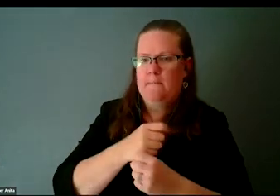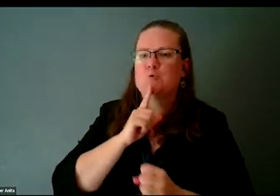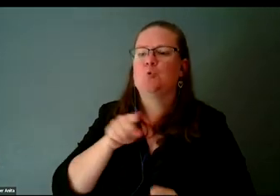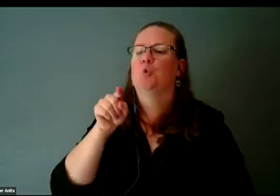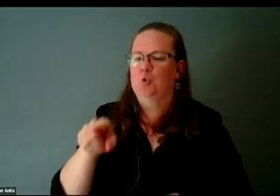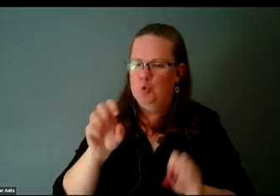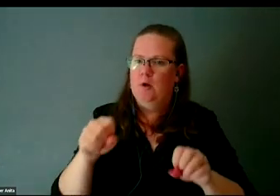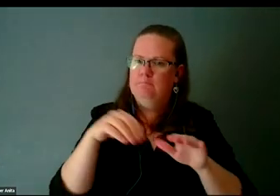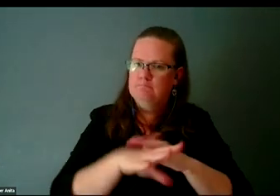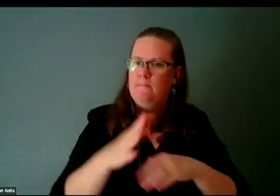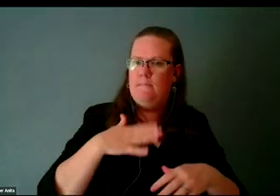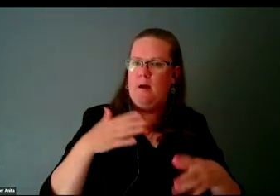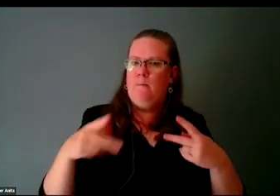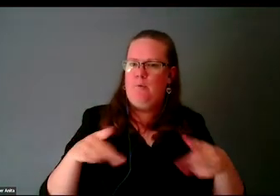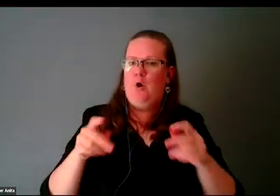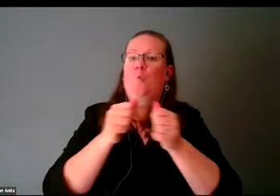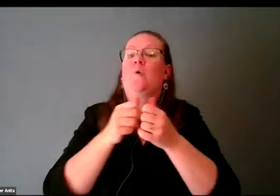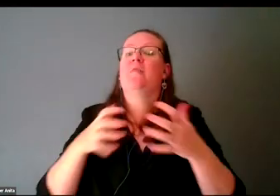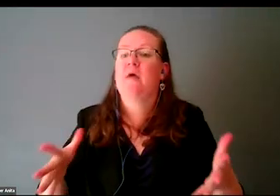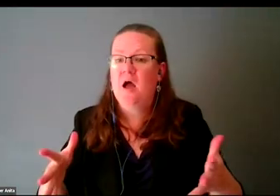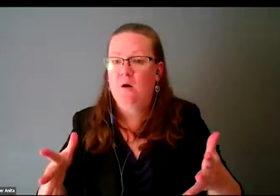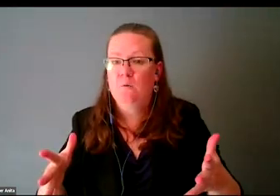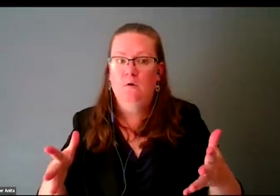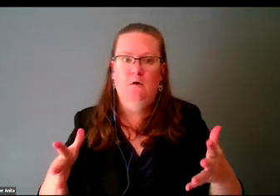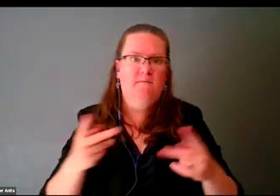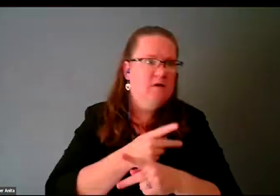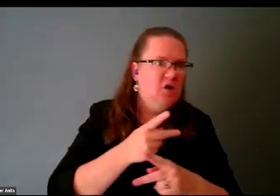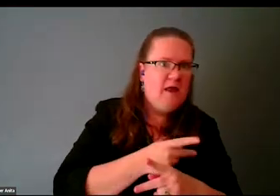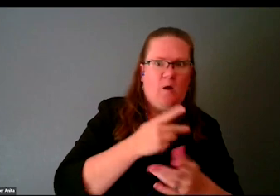without having to navigate the medical system.